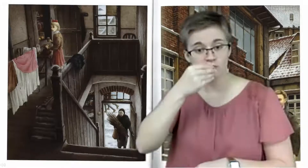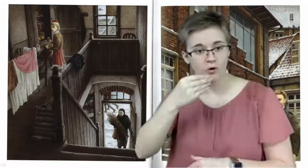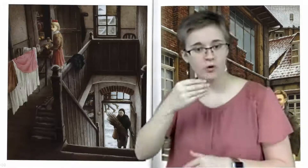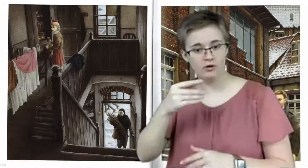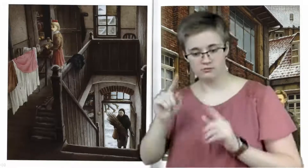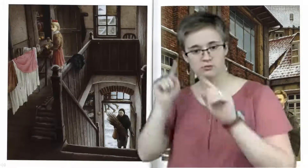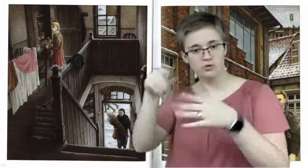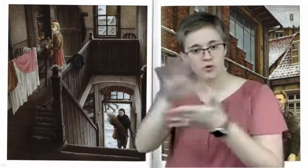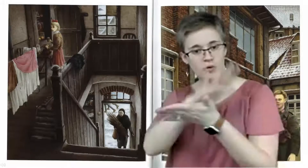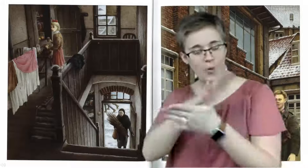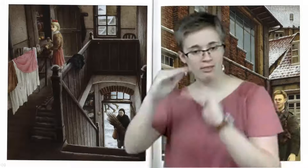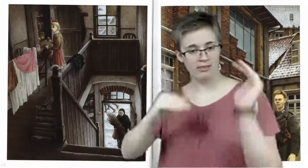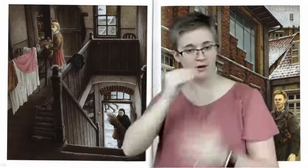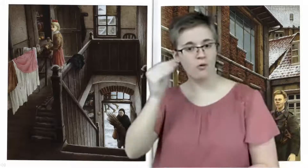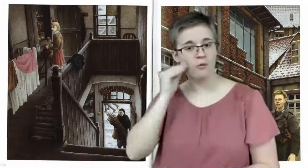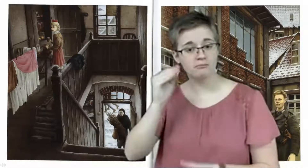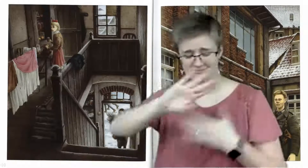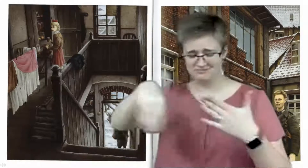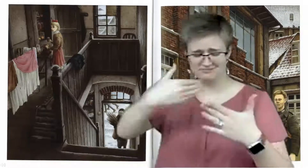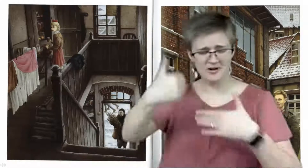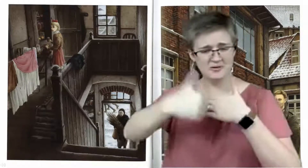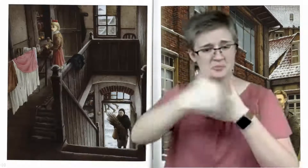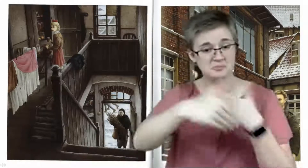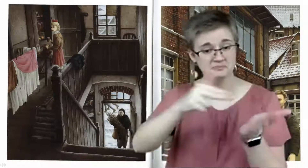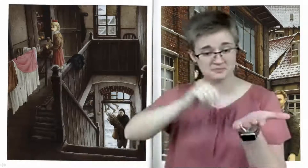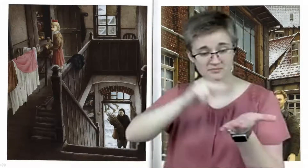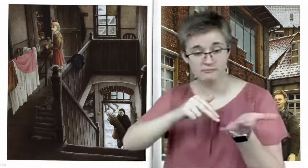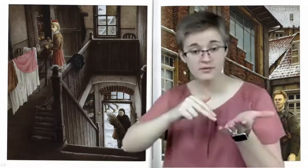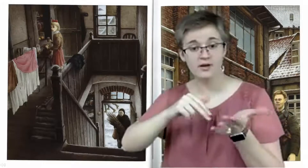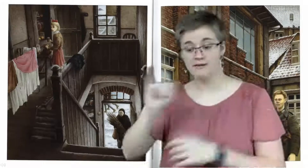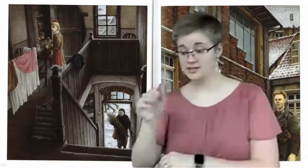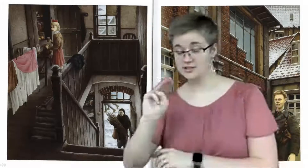All the bread and butter she could carry; even more jam and apples from the cellar.